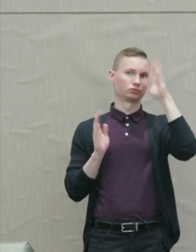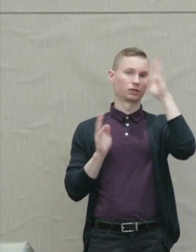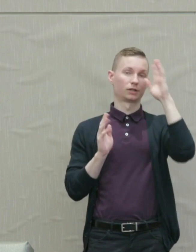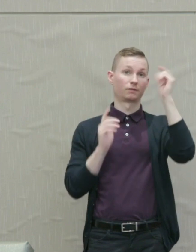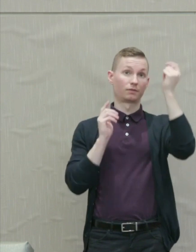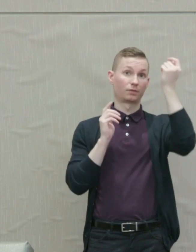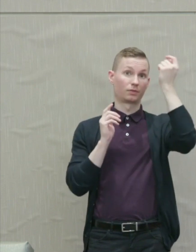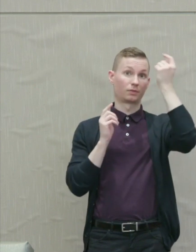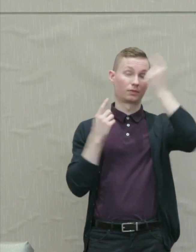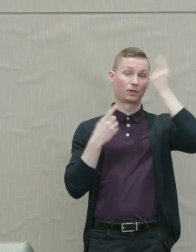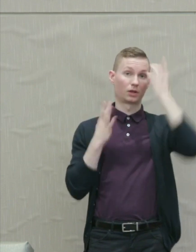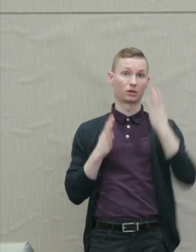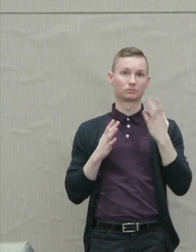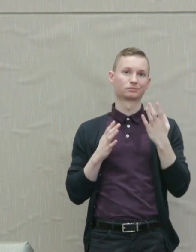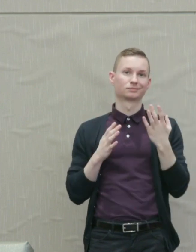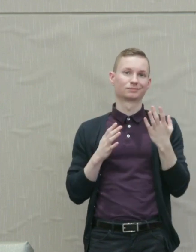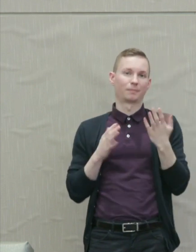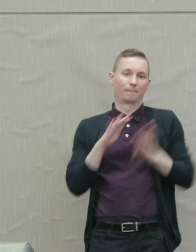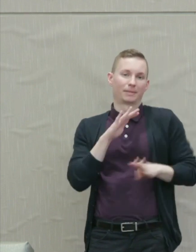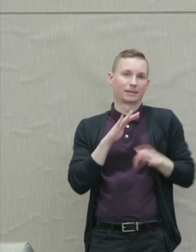He's basically saying the same thing.